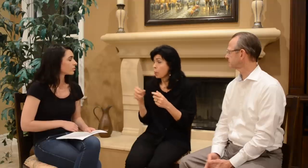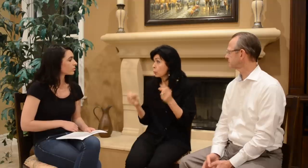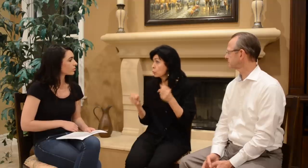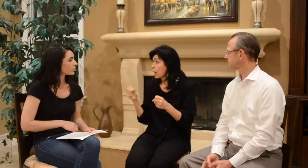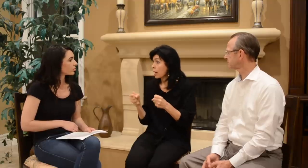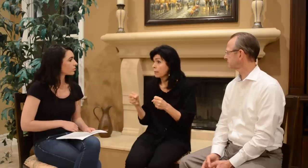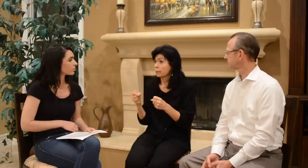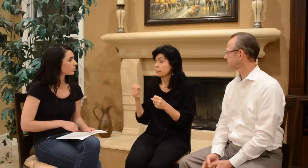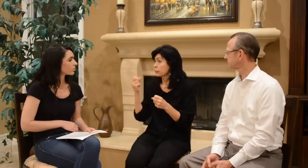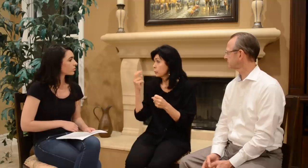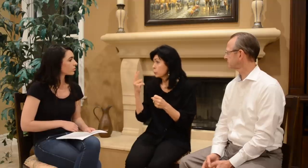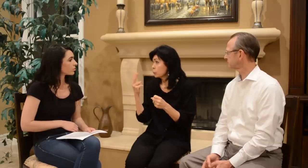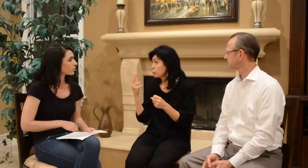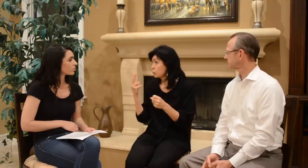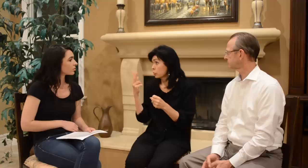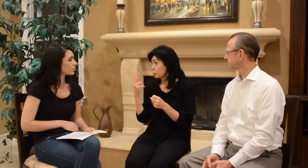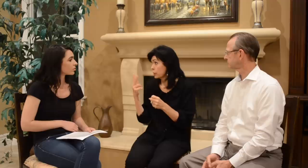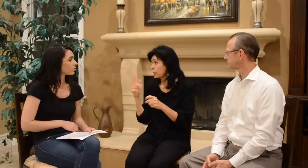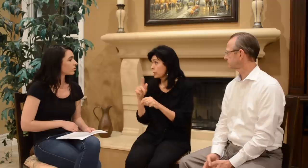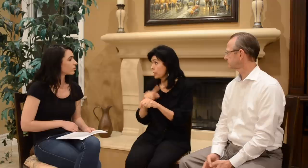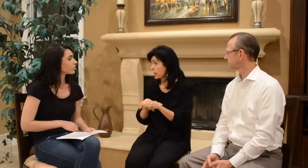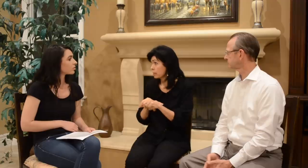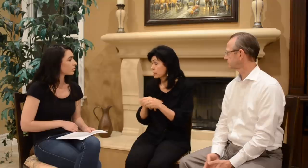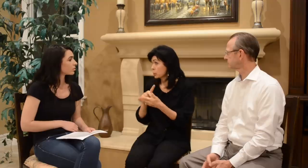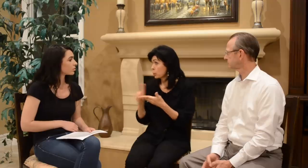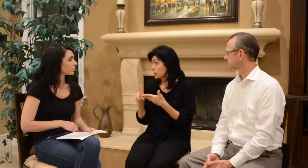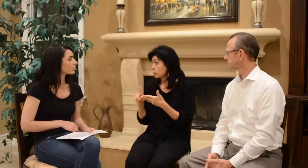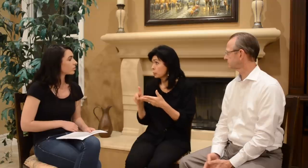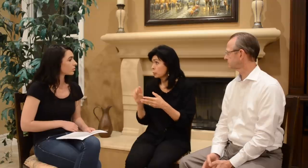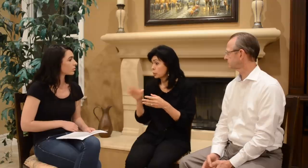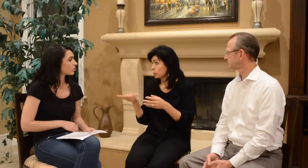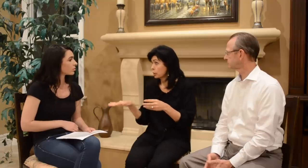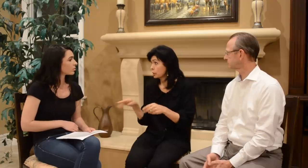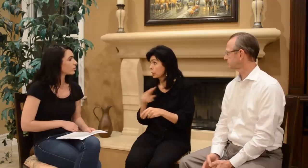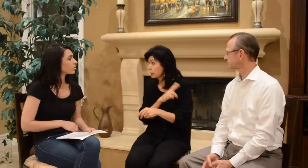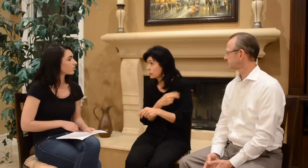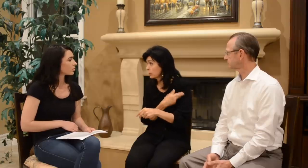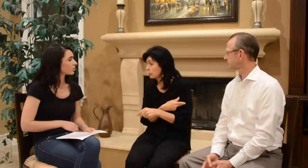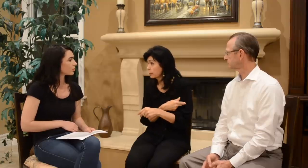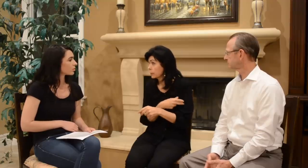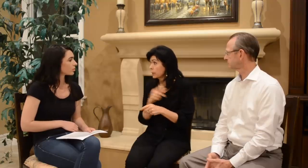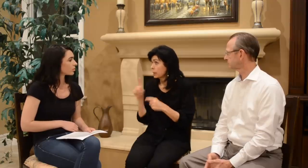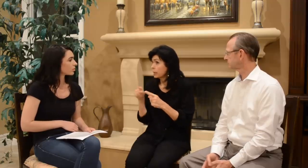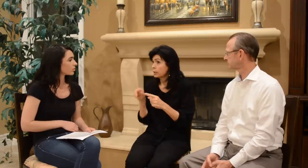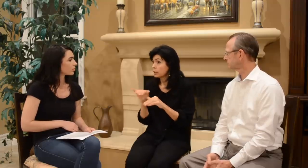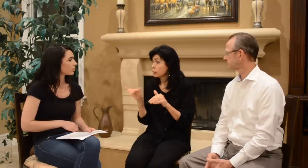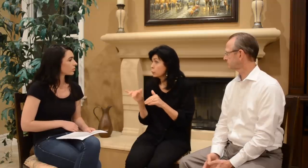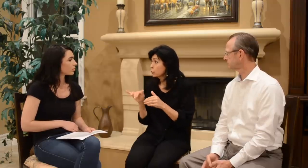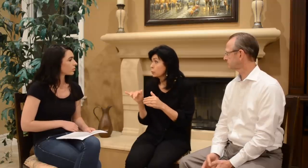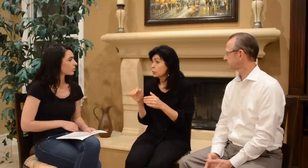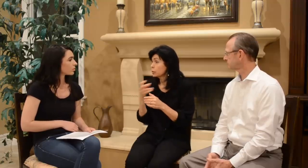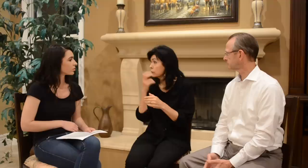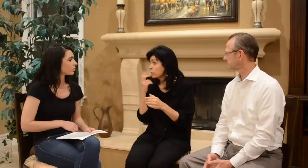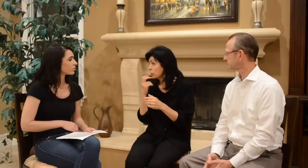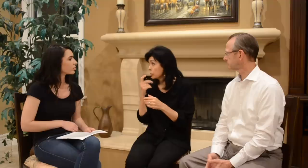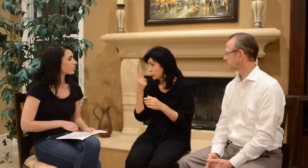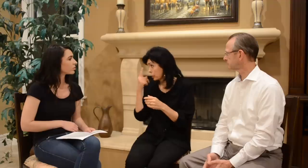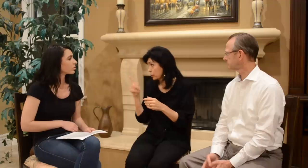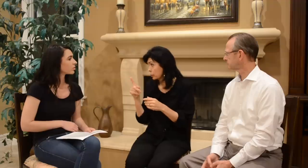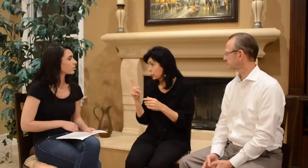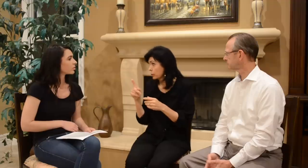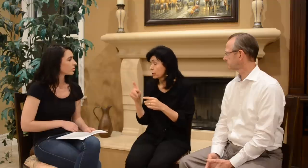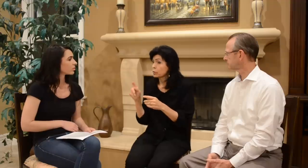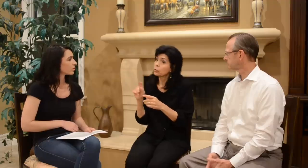So I would drive 2 or 3 times a week to Children’s Hospital and they would do speech for you.